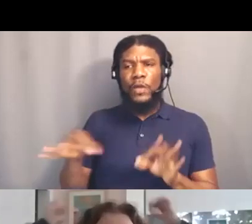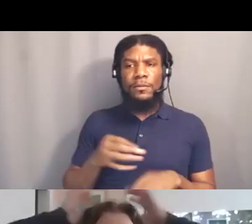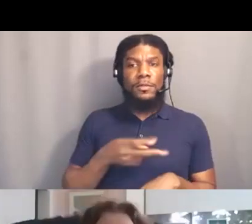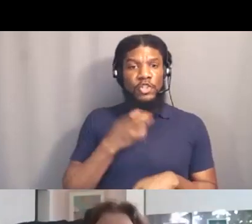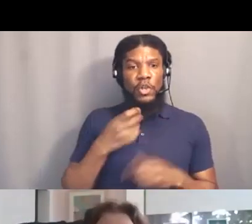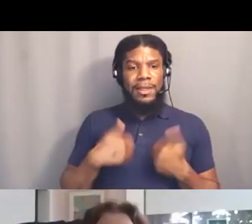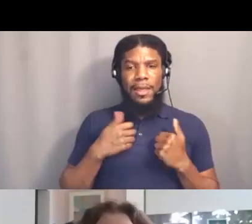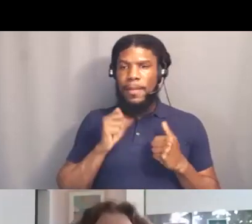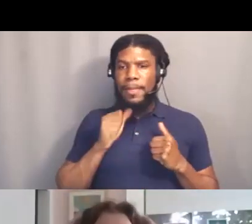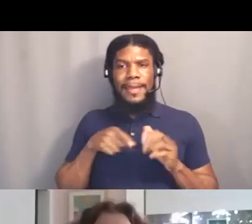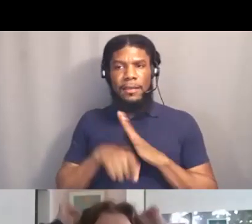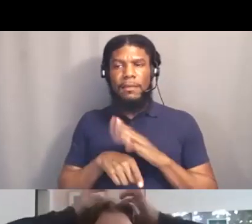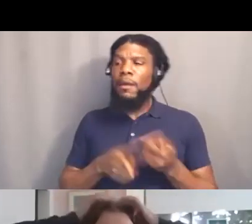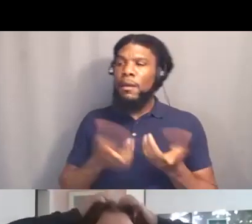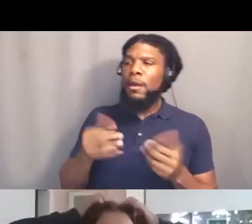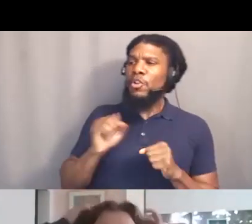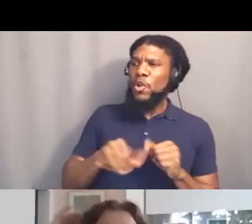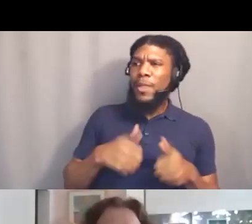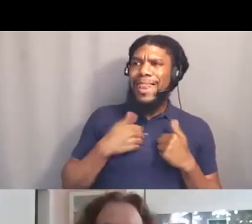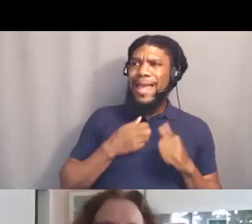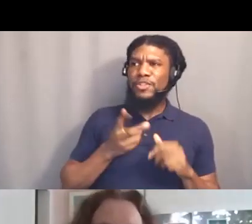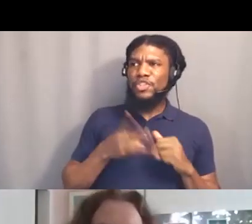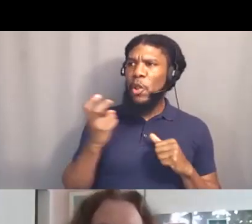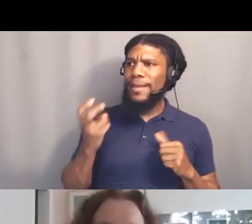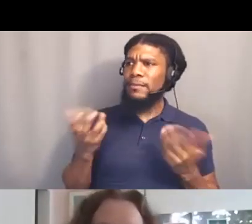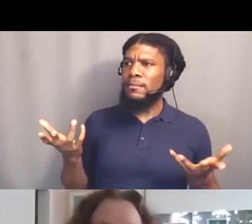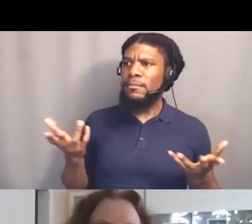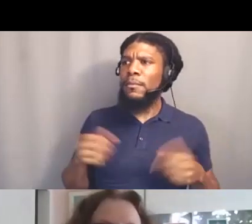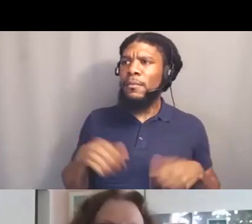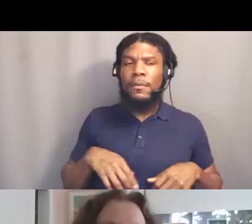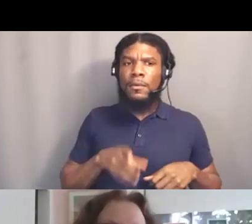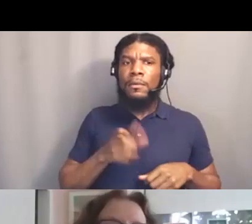So we're very careful not to talk about them just as deaths,